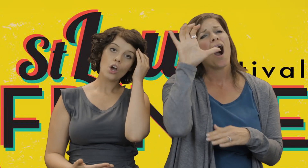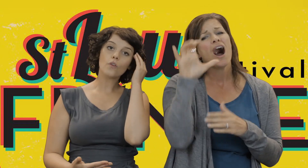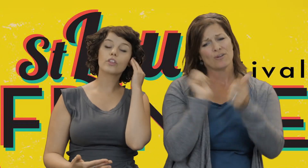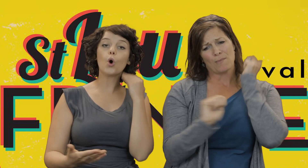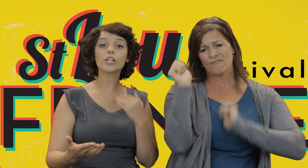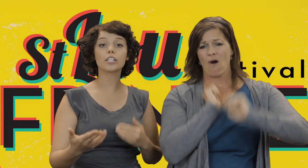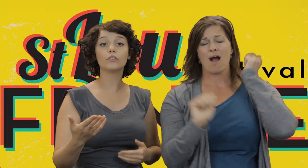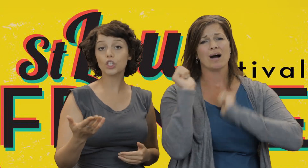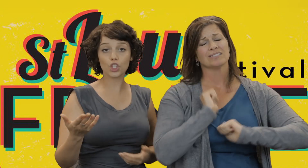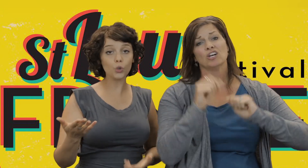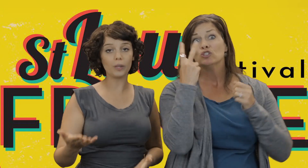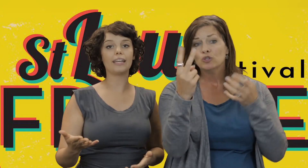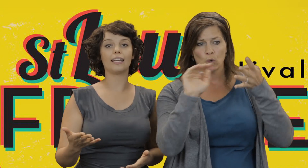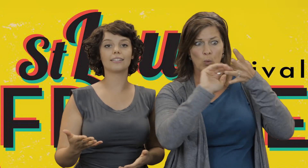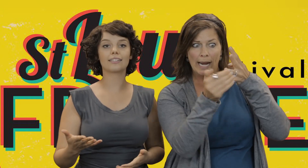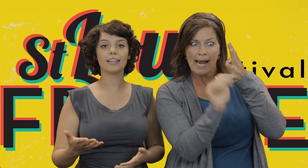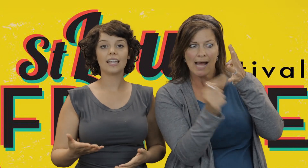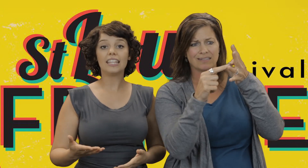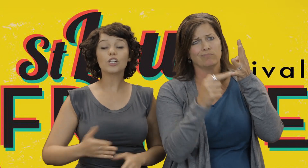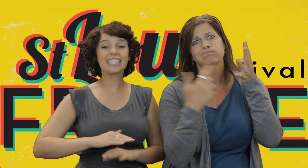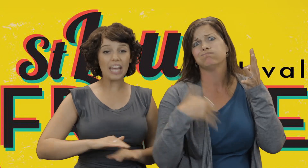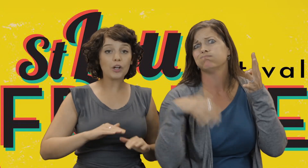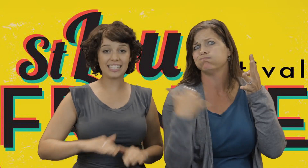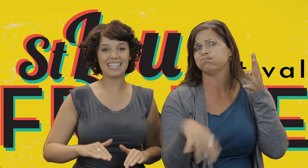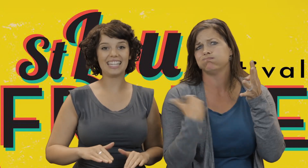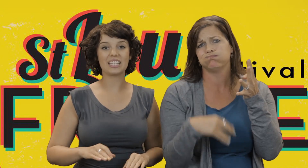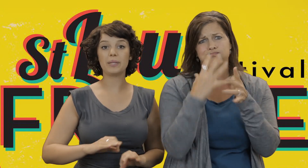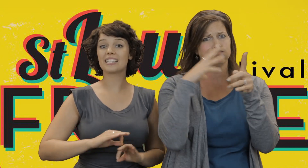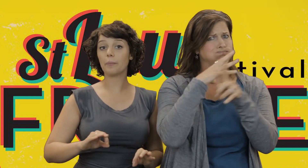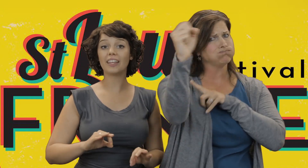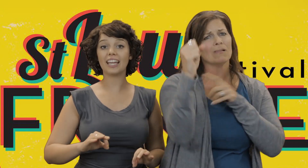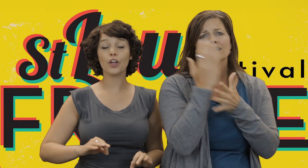over the course of two weekends, there is guaranteed to be something